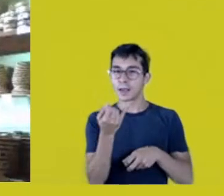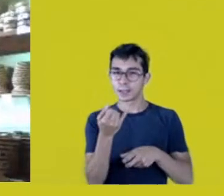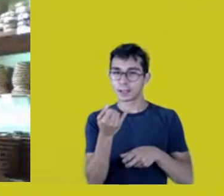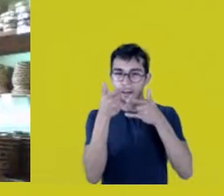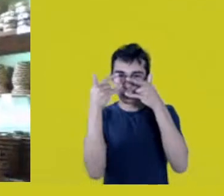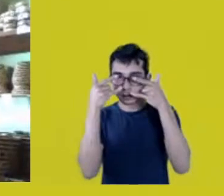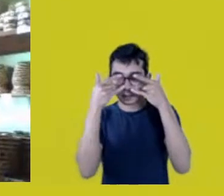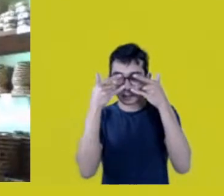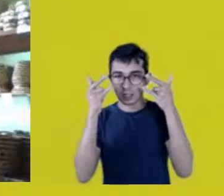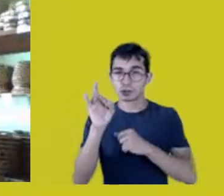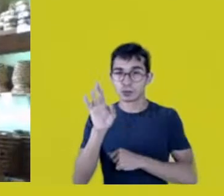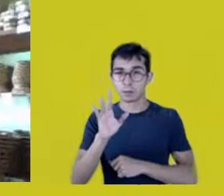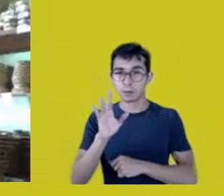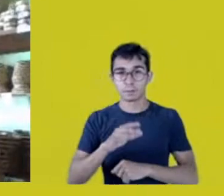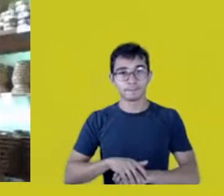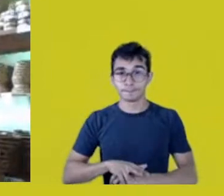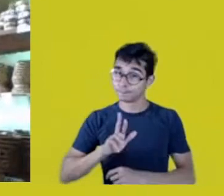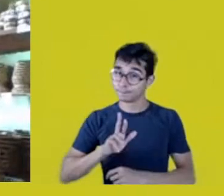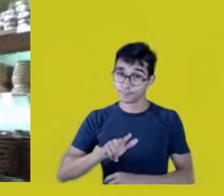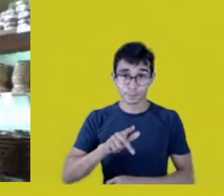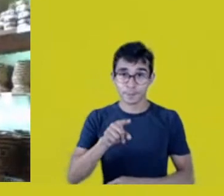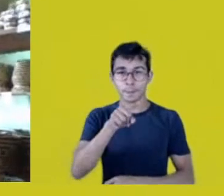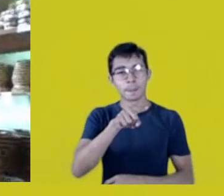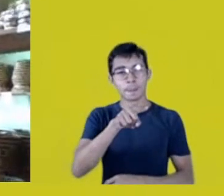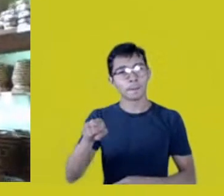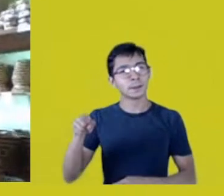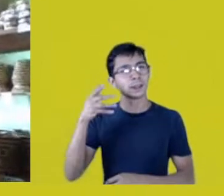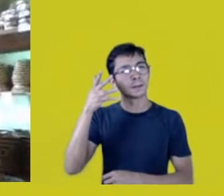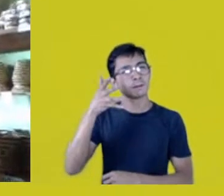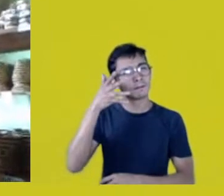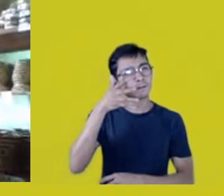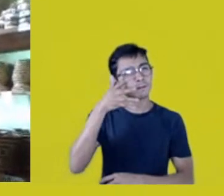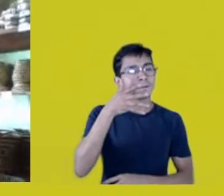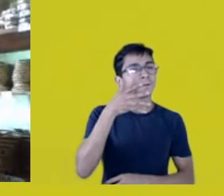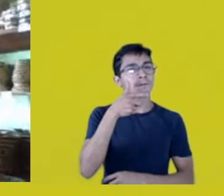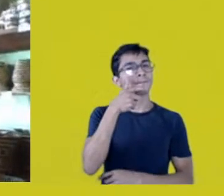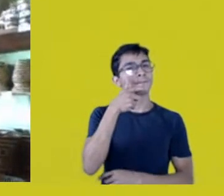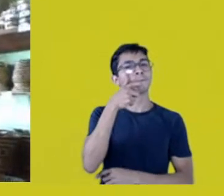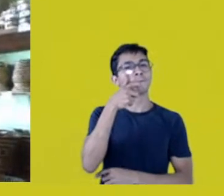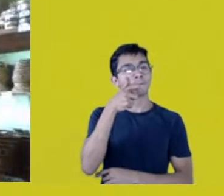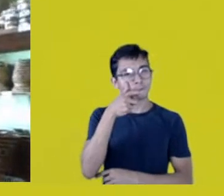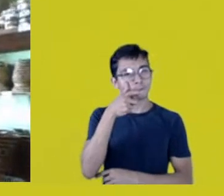What you girls present, what you bring here is this indissociable